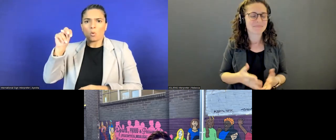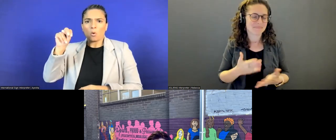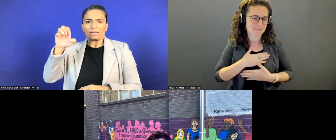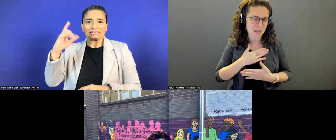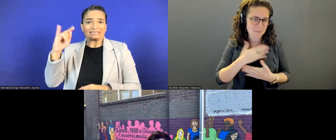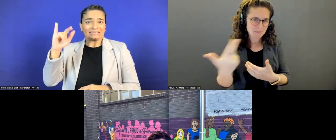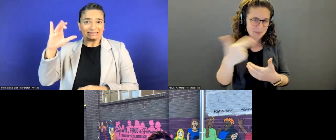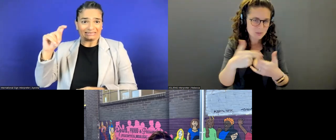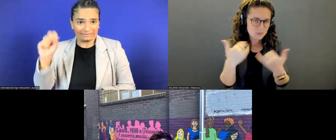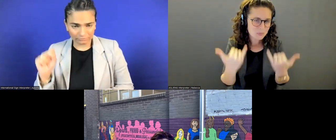Thank you so much!